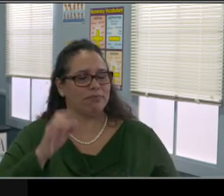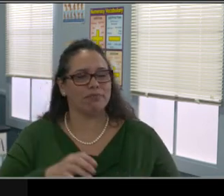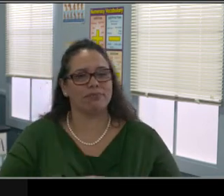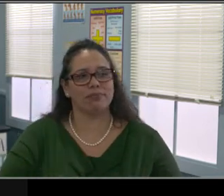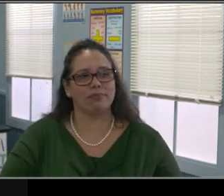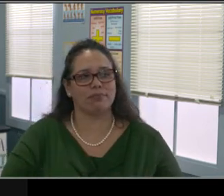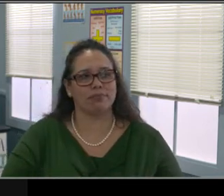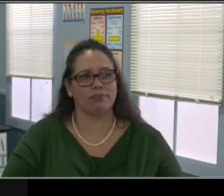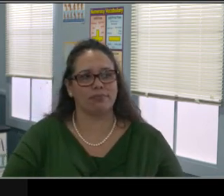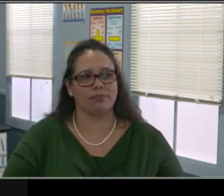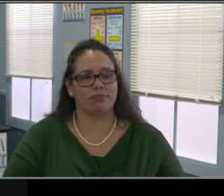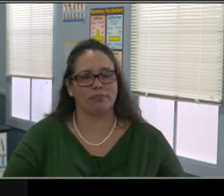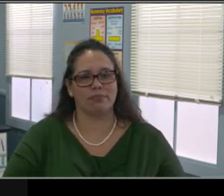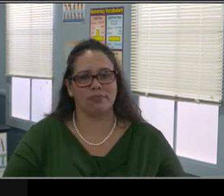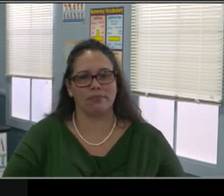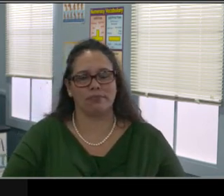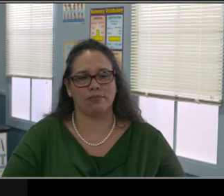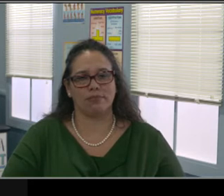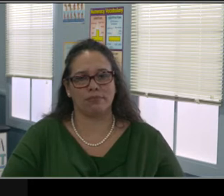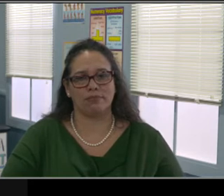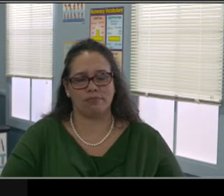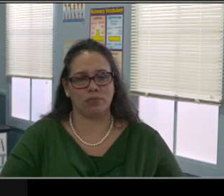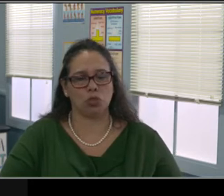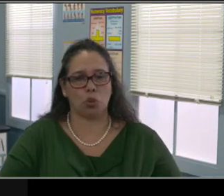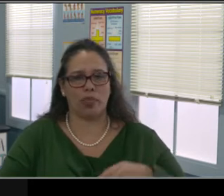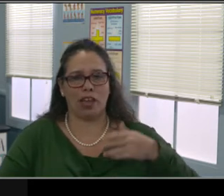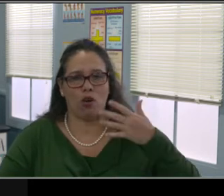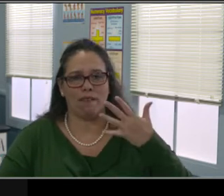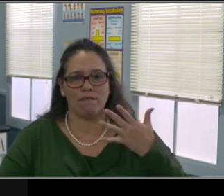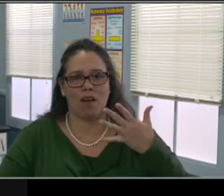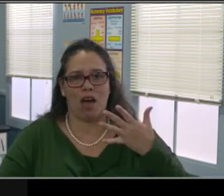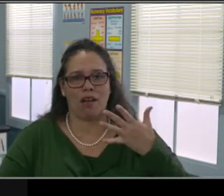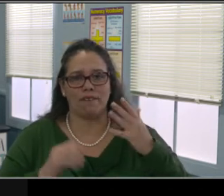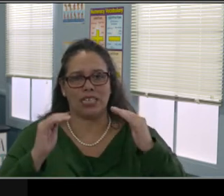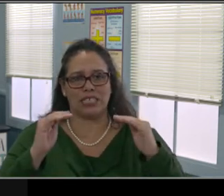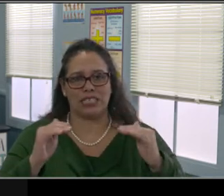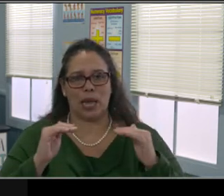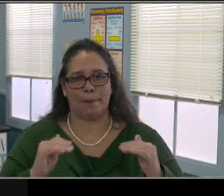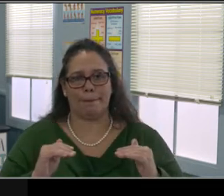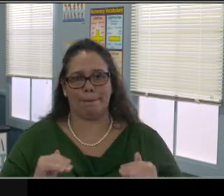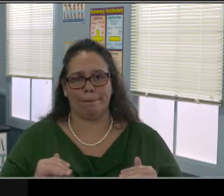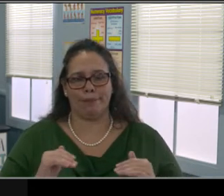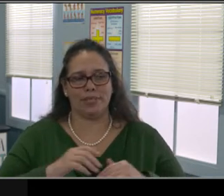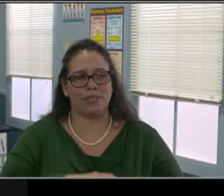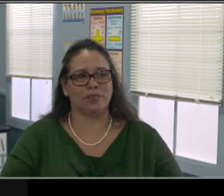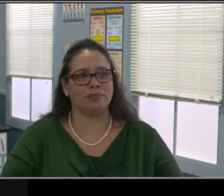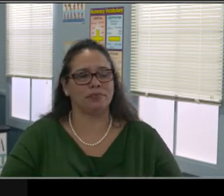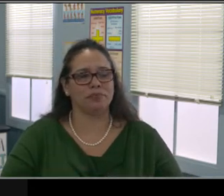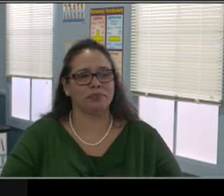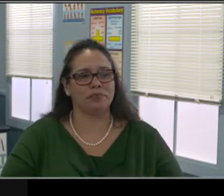don't judge, don't make up your mind about what they've done until they're done talking.